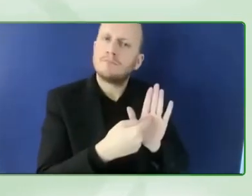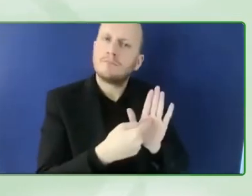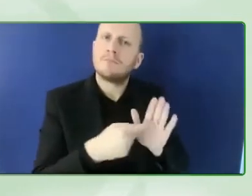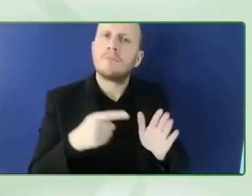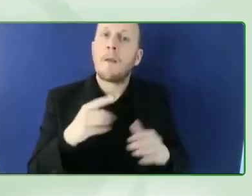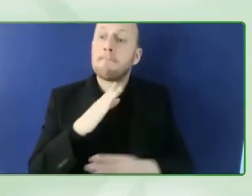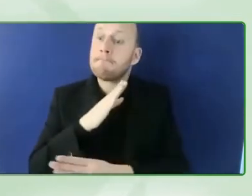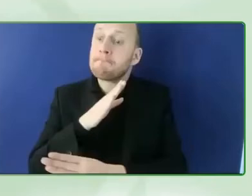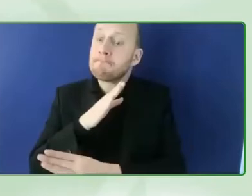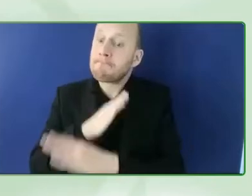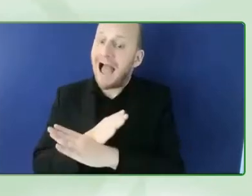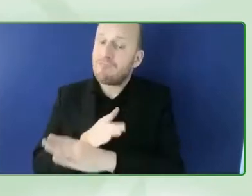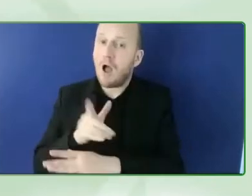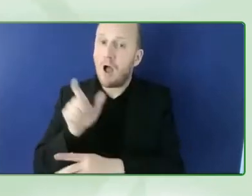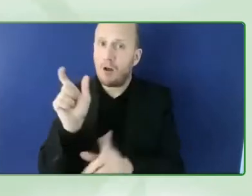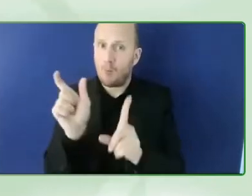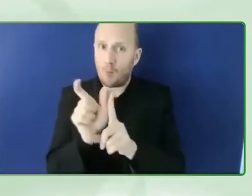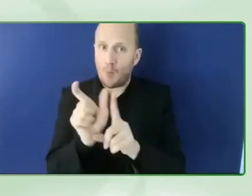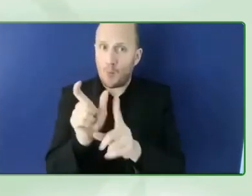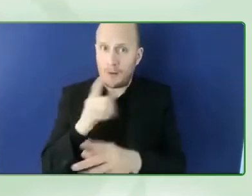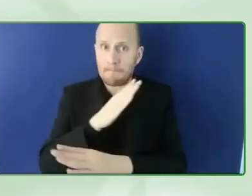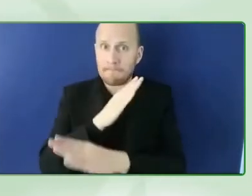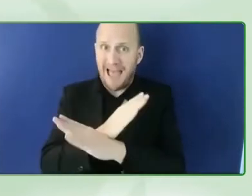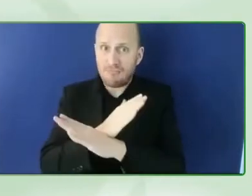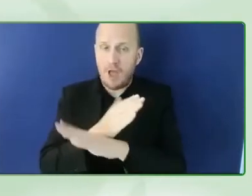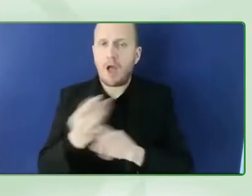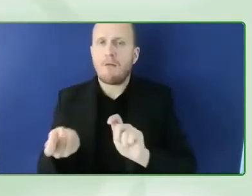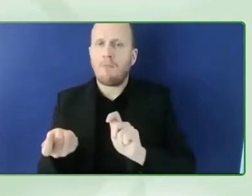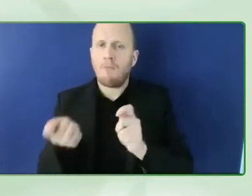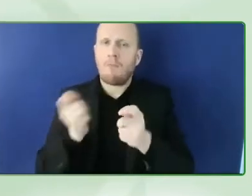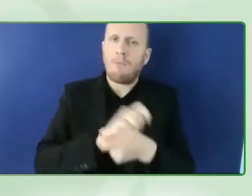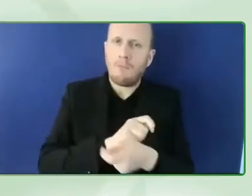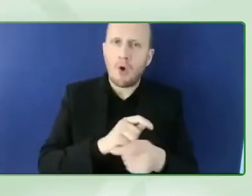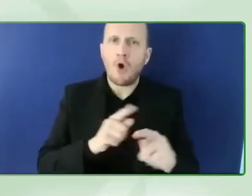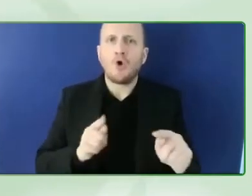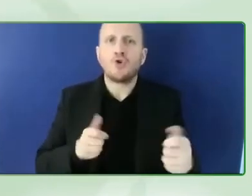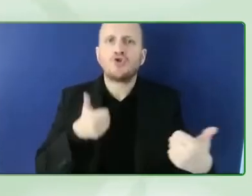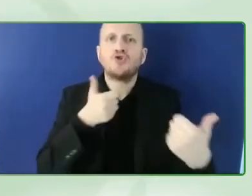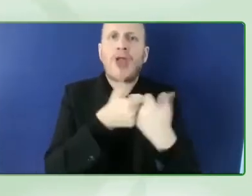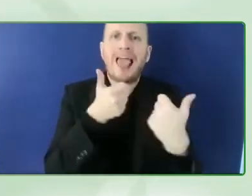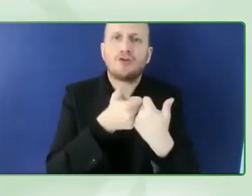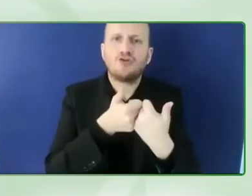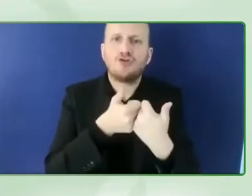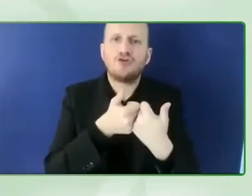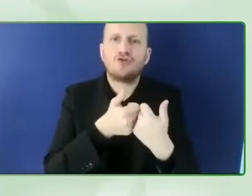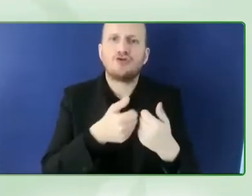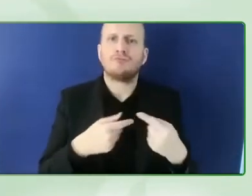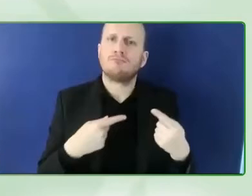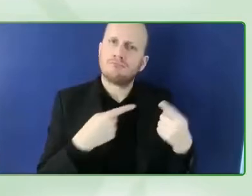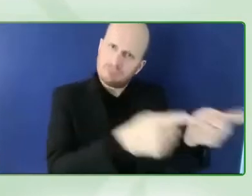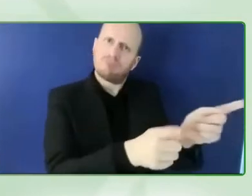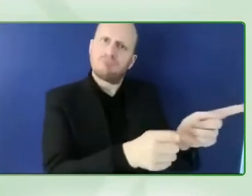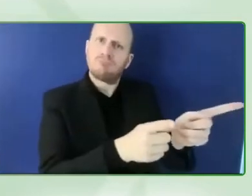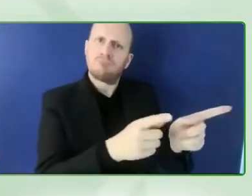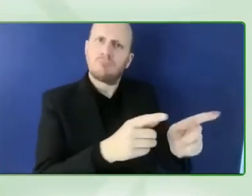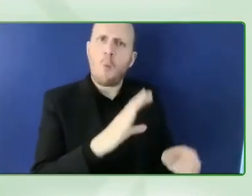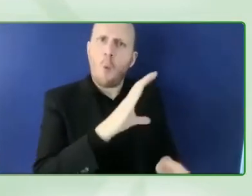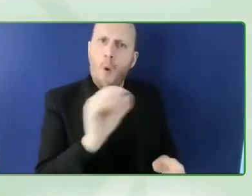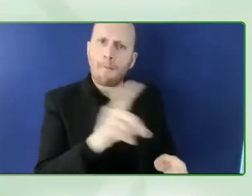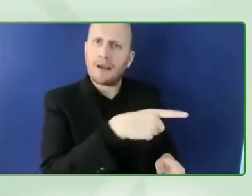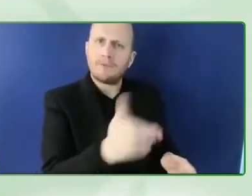and we're actually going to challenge the tech a community in the world and take companies in